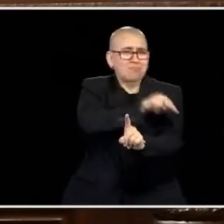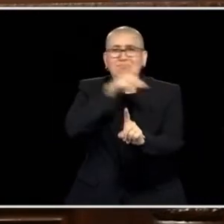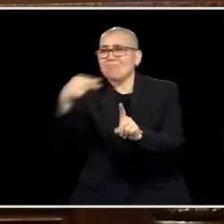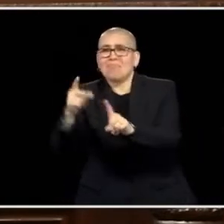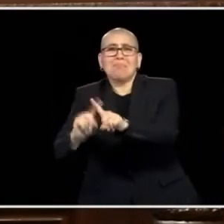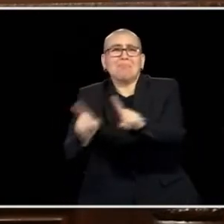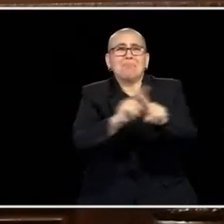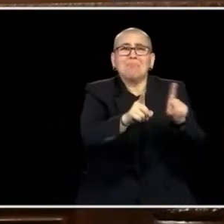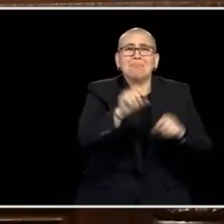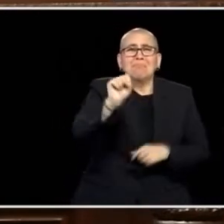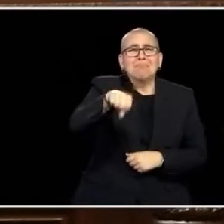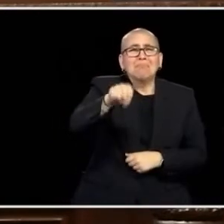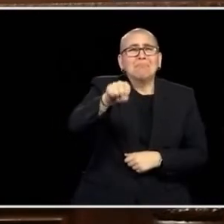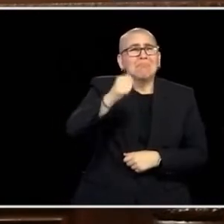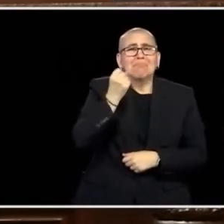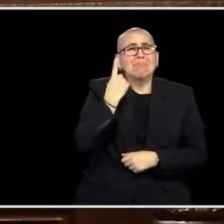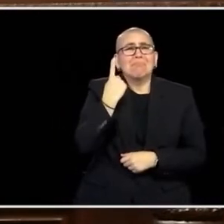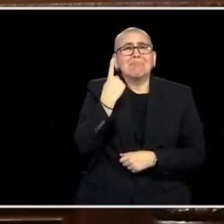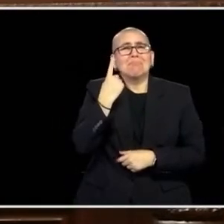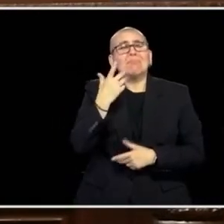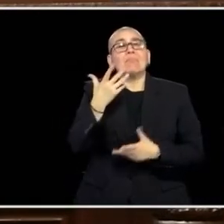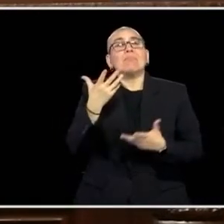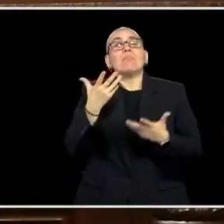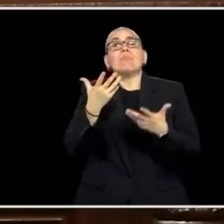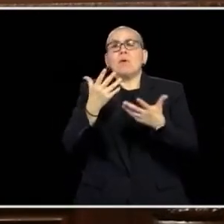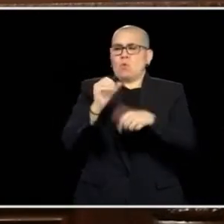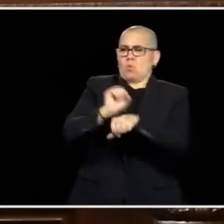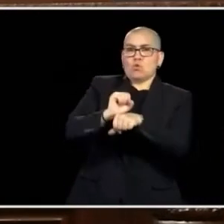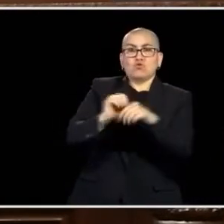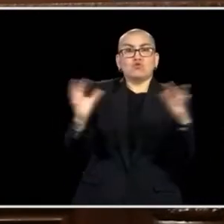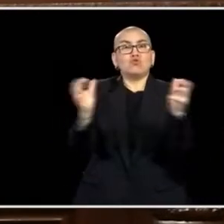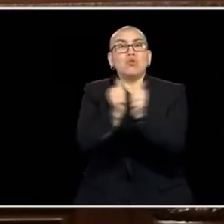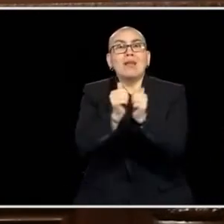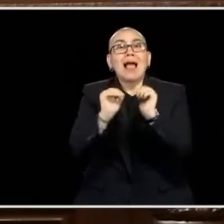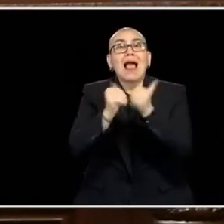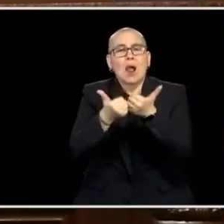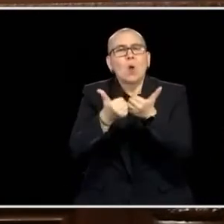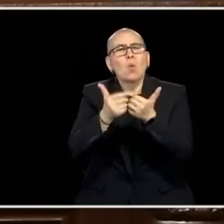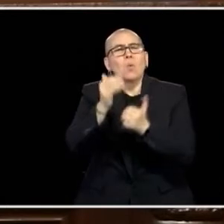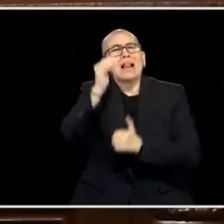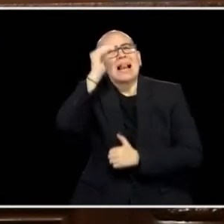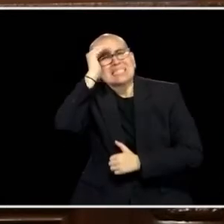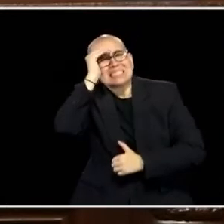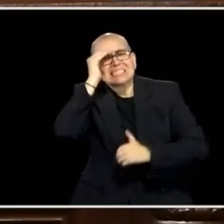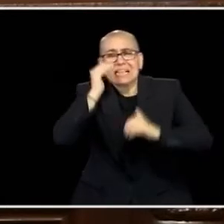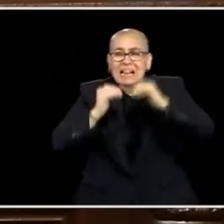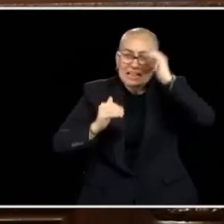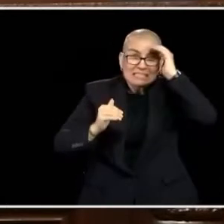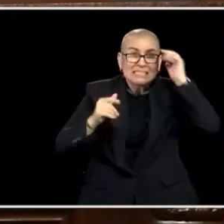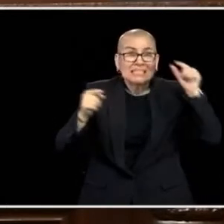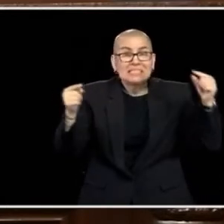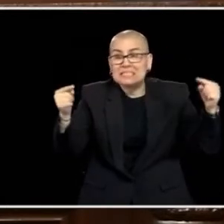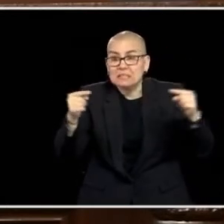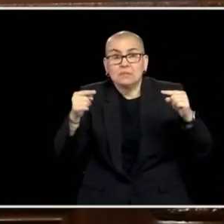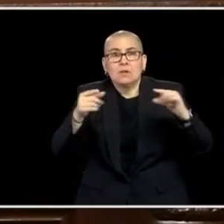WORKFORCE, HOW DO WE GET THERE, HOW DO WE LISTEN, HOW DO WE BE CRETETIVE, HOW DO WE GO WITH ONE ANOTHER. I WILL MAKE THE CASE IF WE'RE